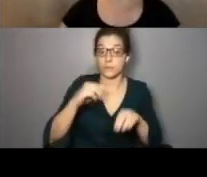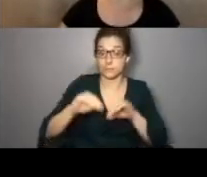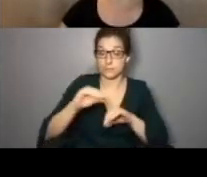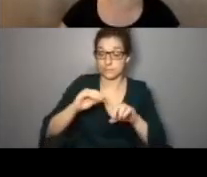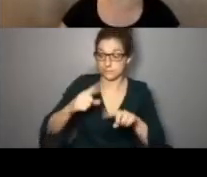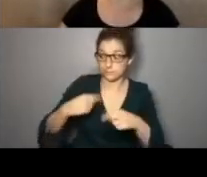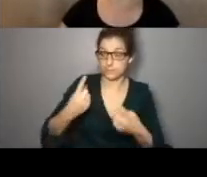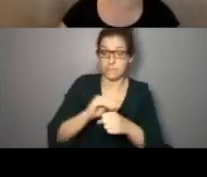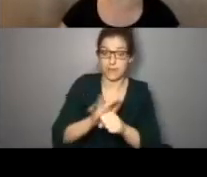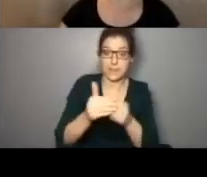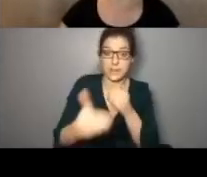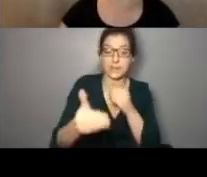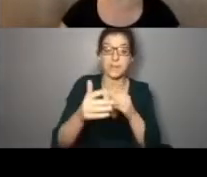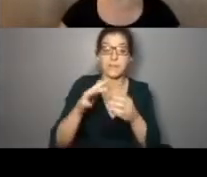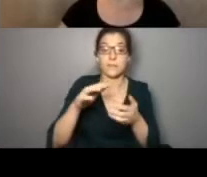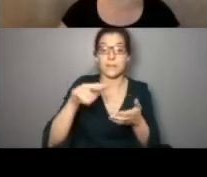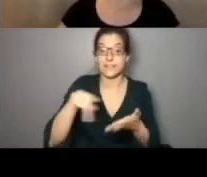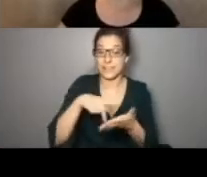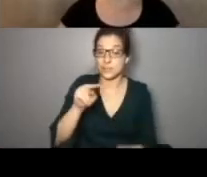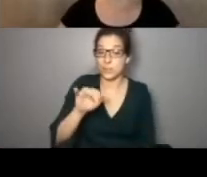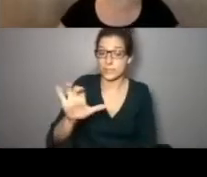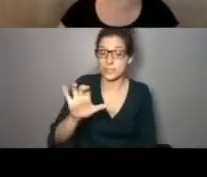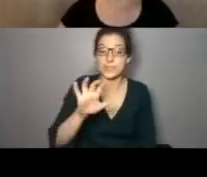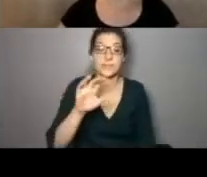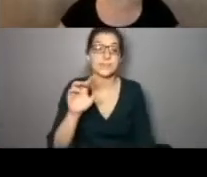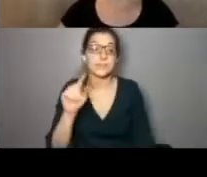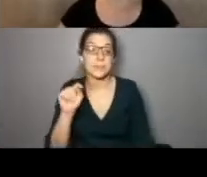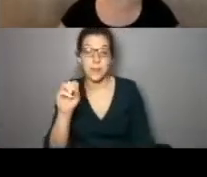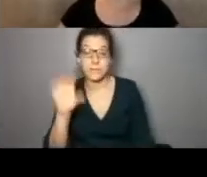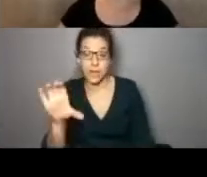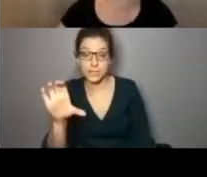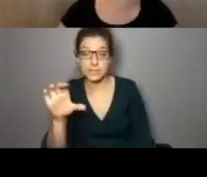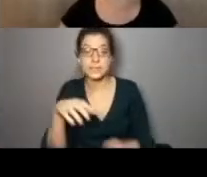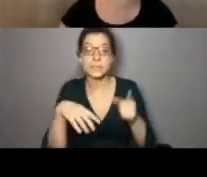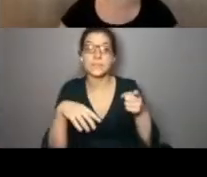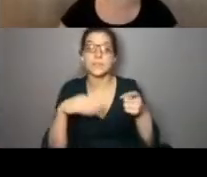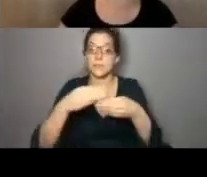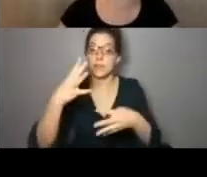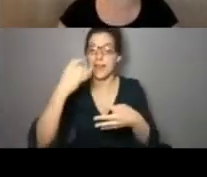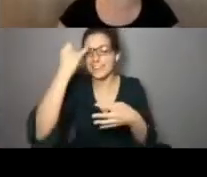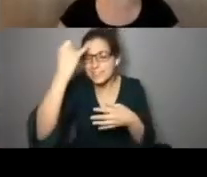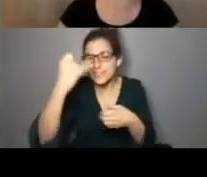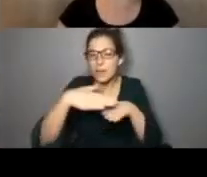the course of the pandemic by Dance/NYC. The Table of Contents can give you an idea of just the